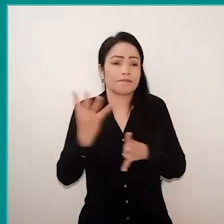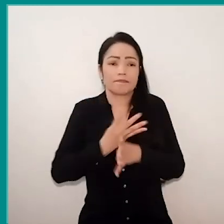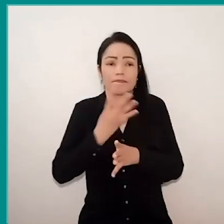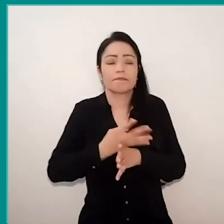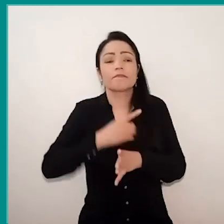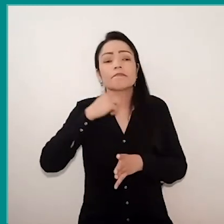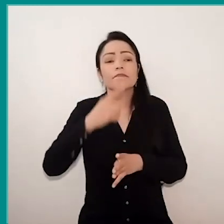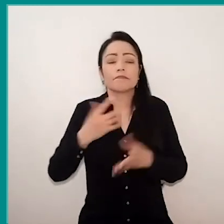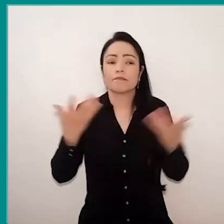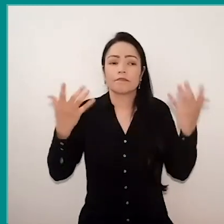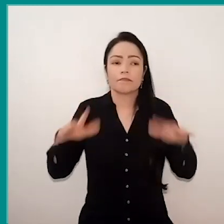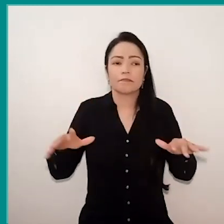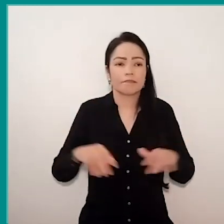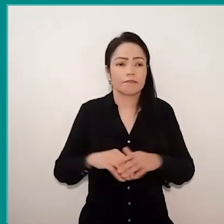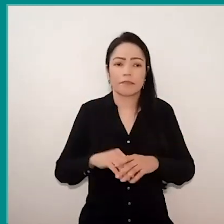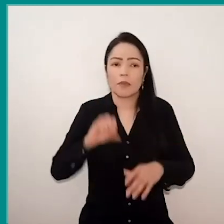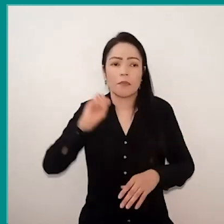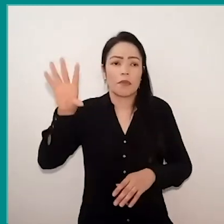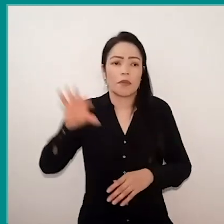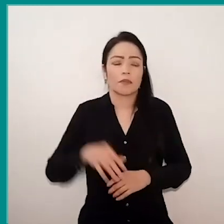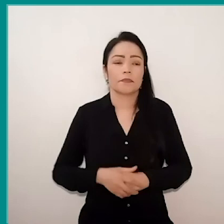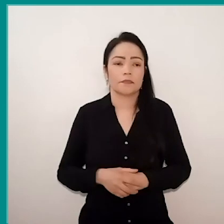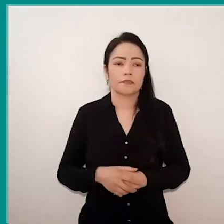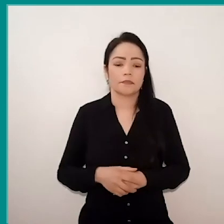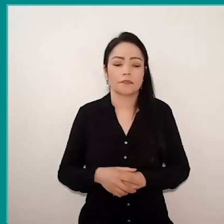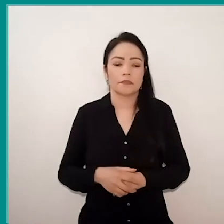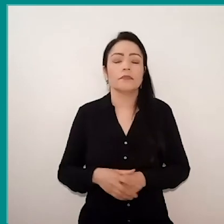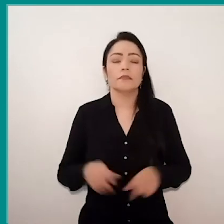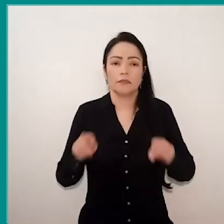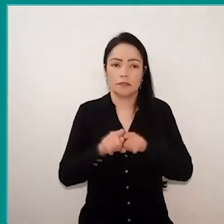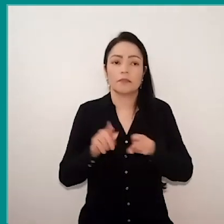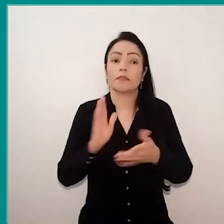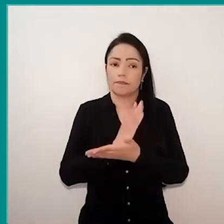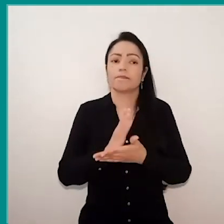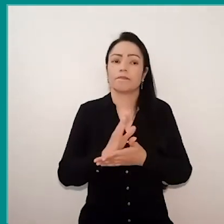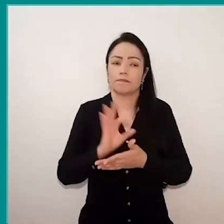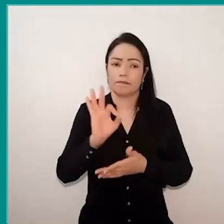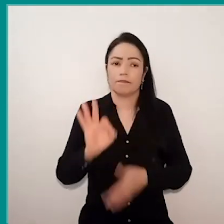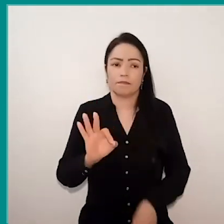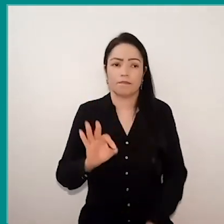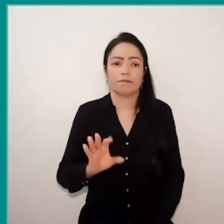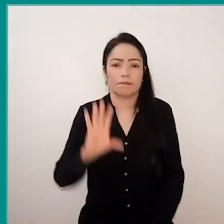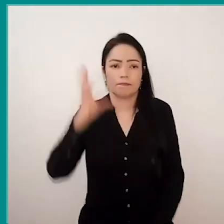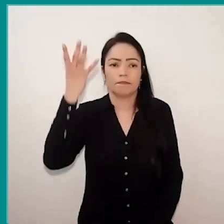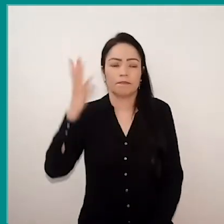I want to get out of here." Getting to do this in fact. Unfortunately,